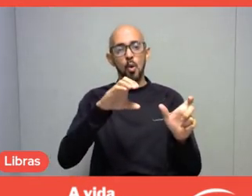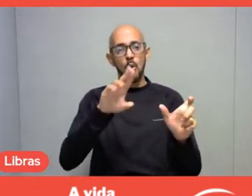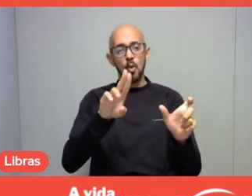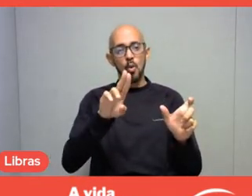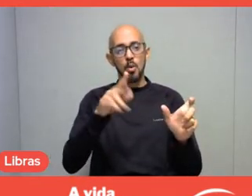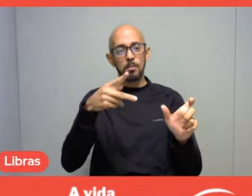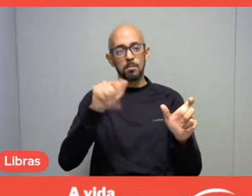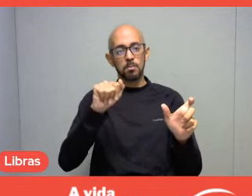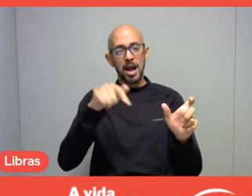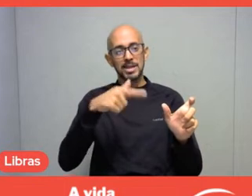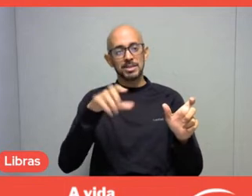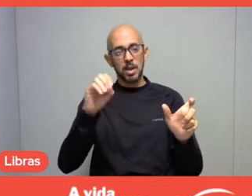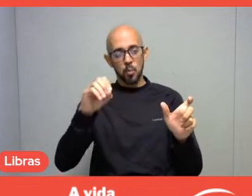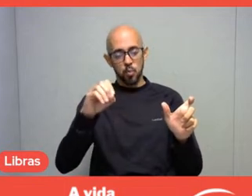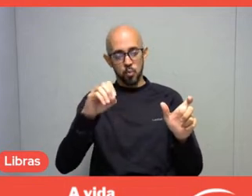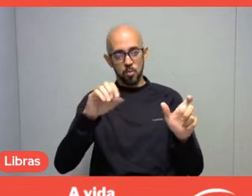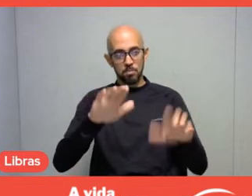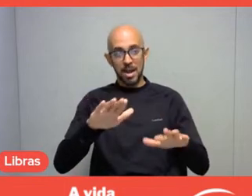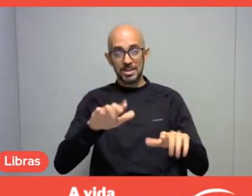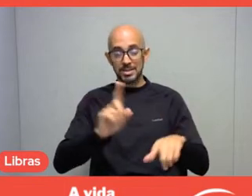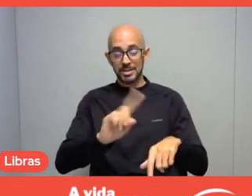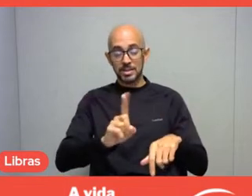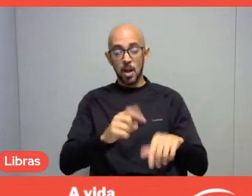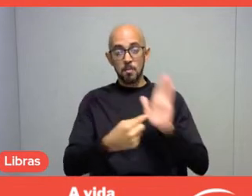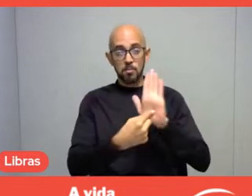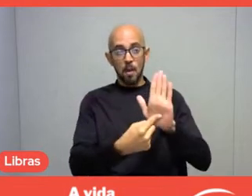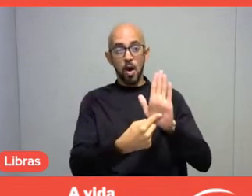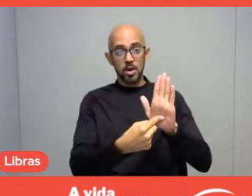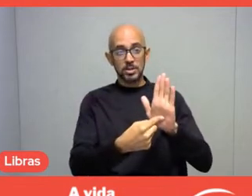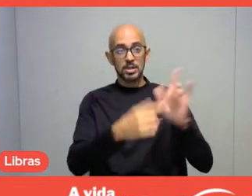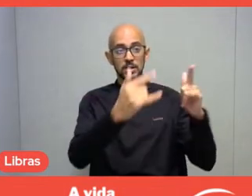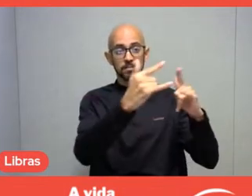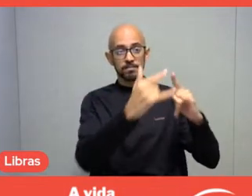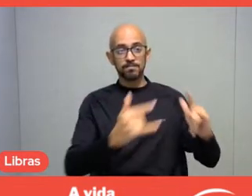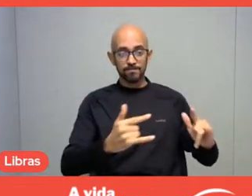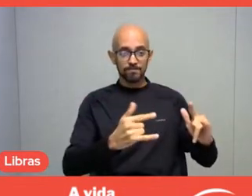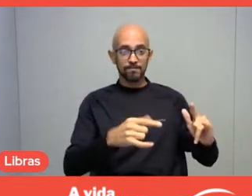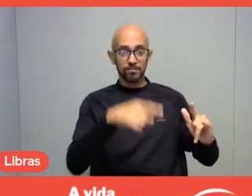And they don't show the settlements, which are the MST experiences